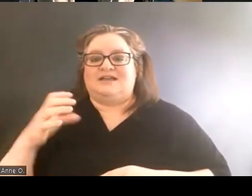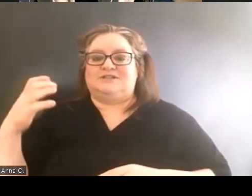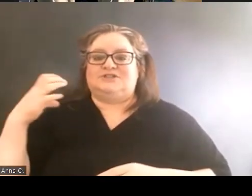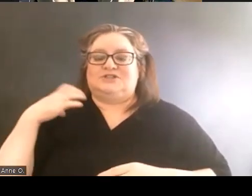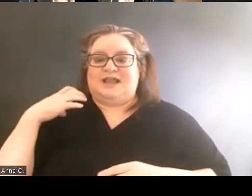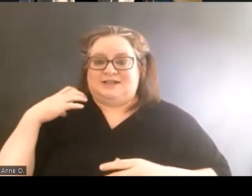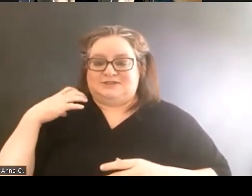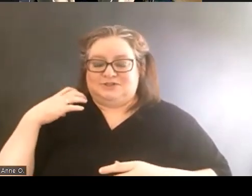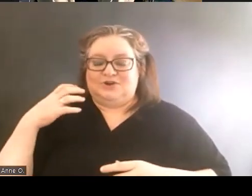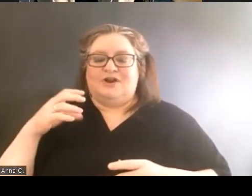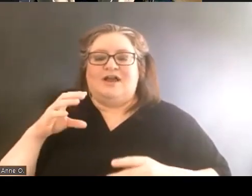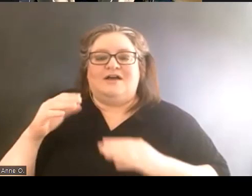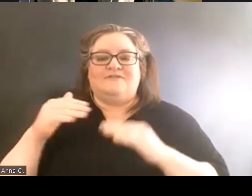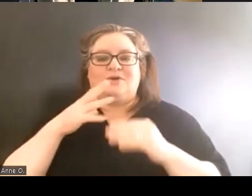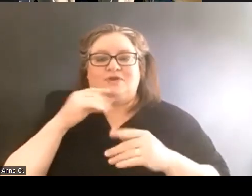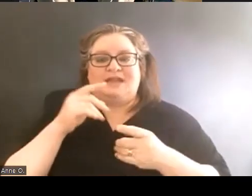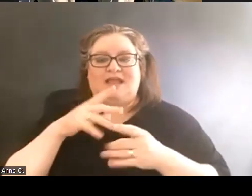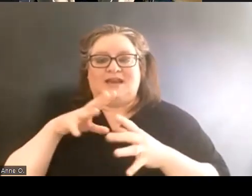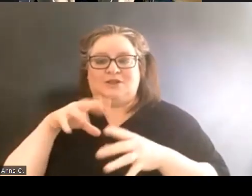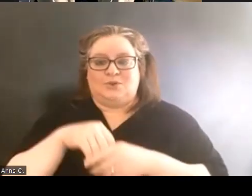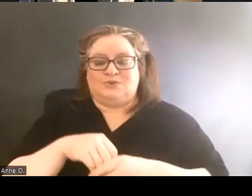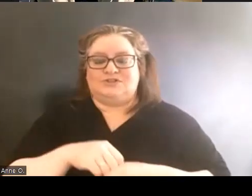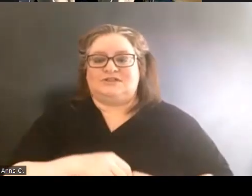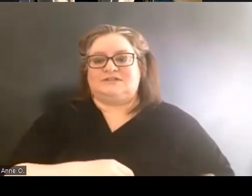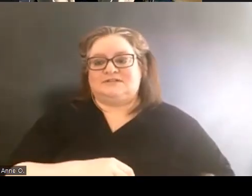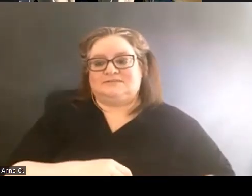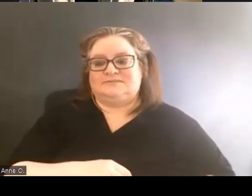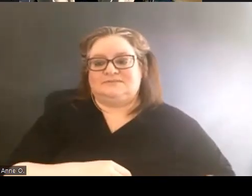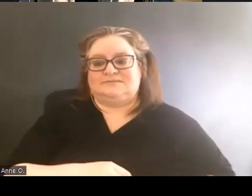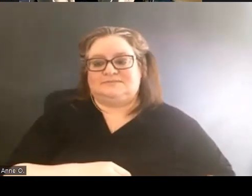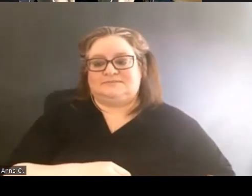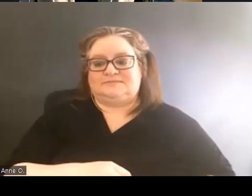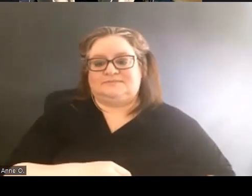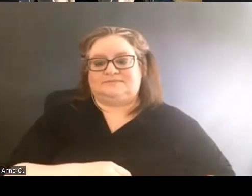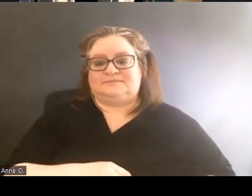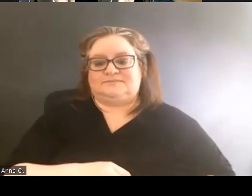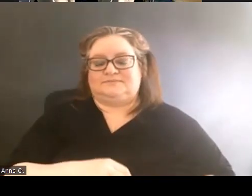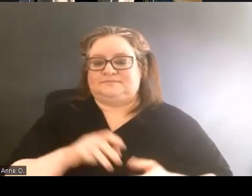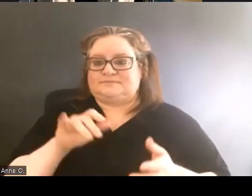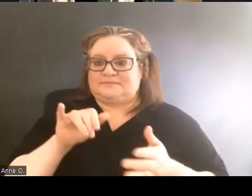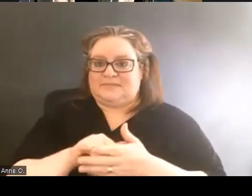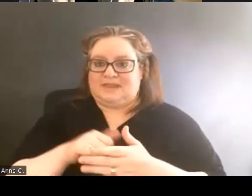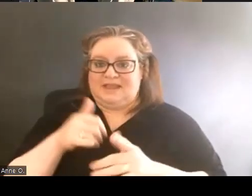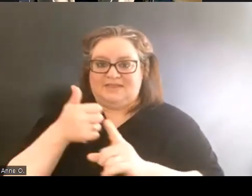And that in and of itself was problematic